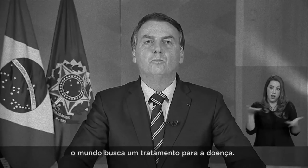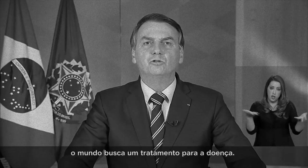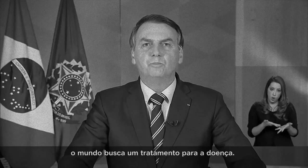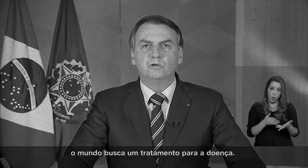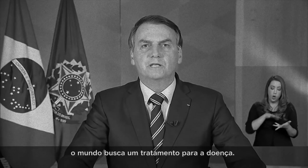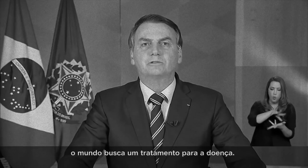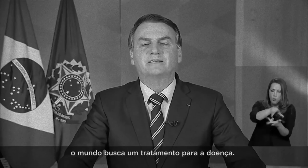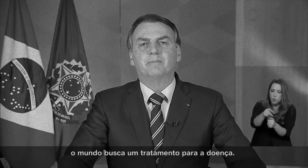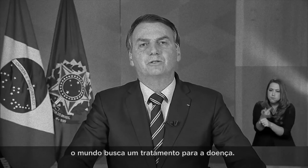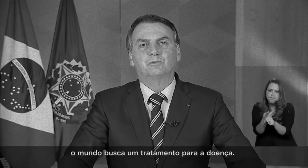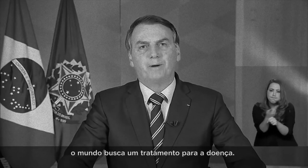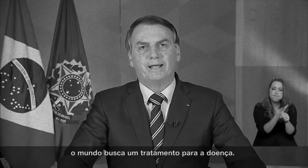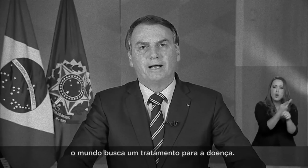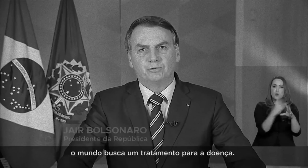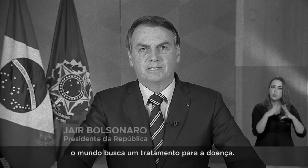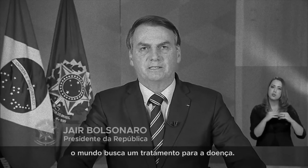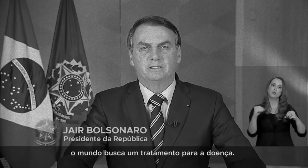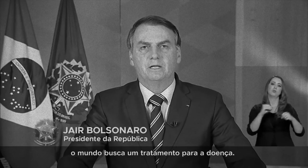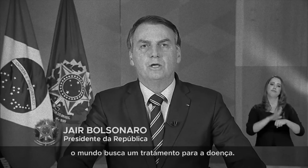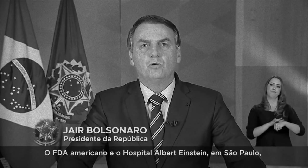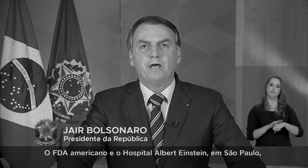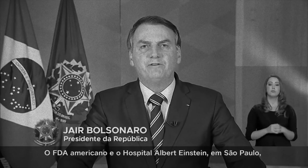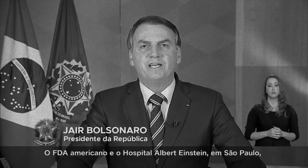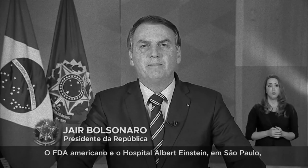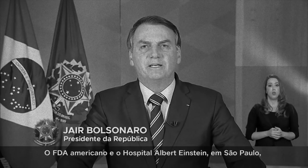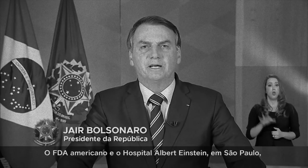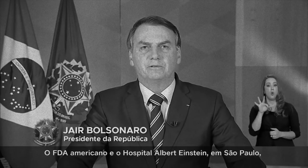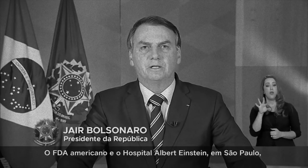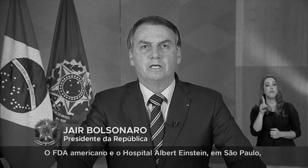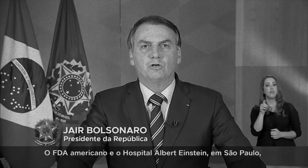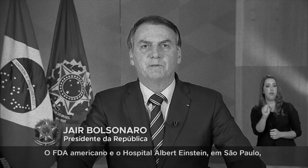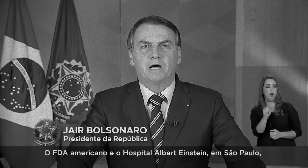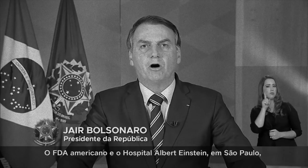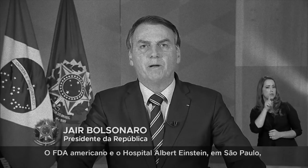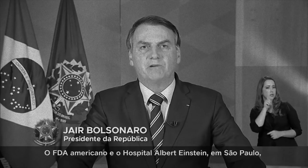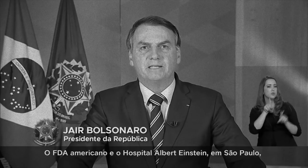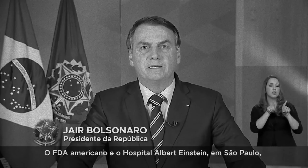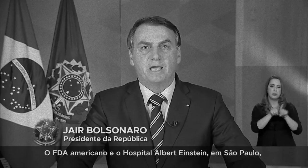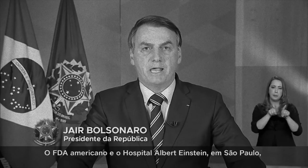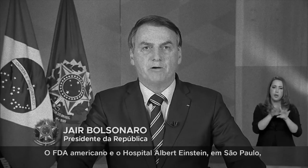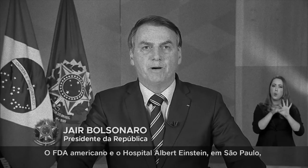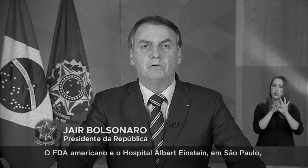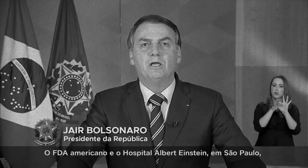the world searches for a cure for the disease. The American FDA and the Albert Einstein Hospital in Sao Paulo